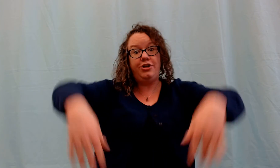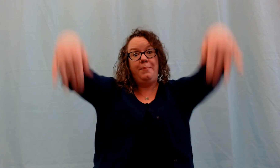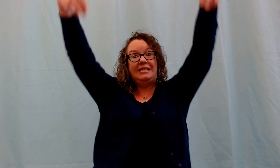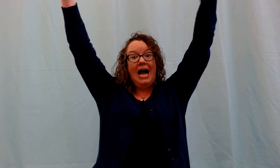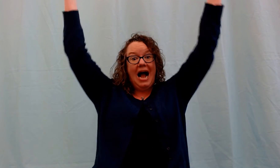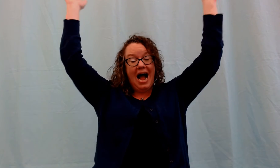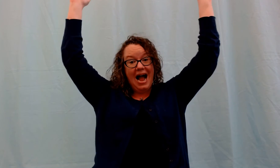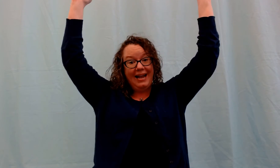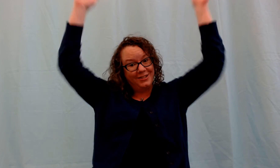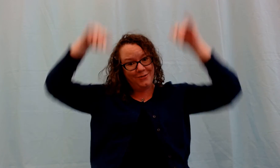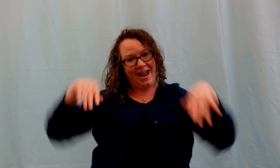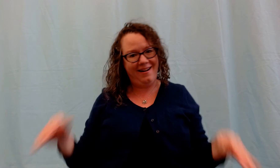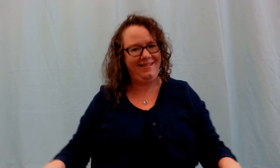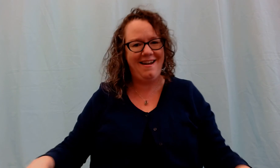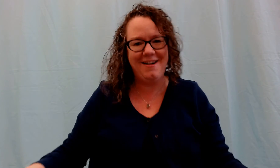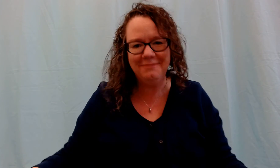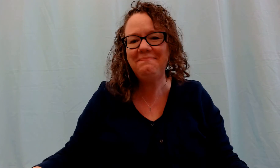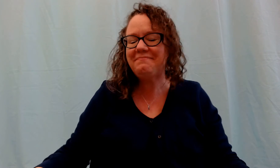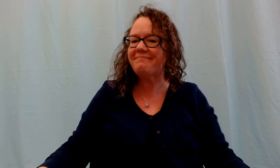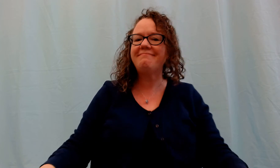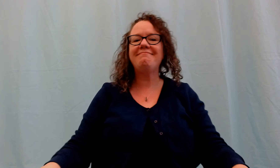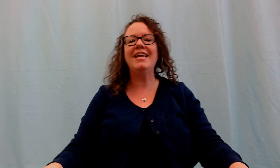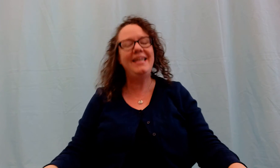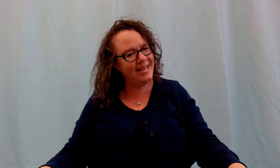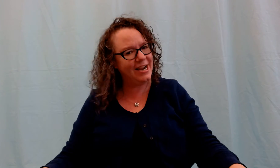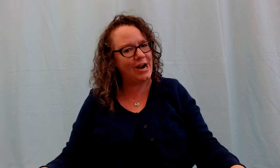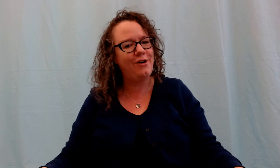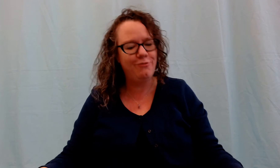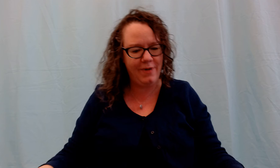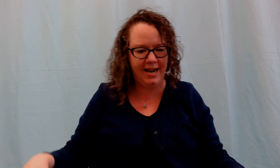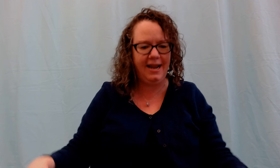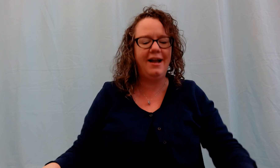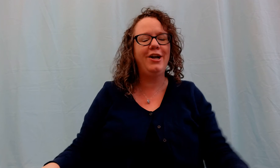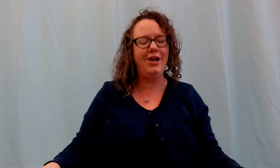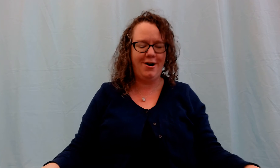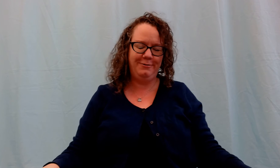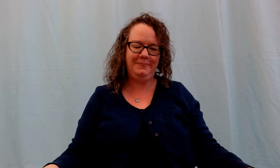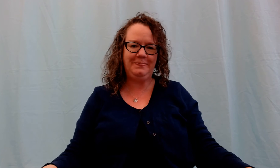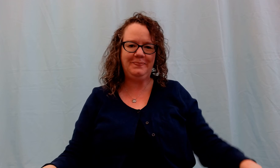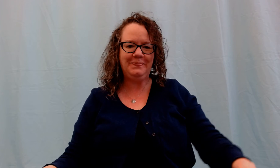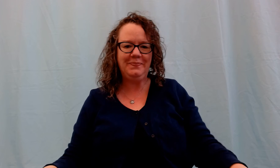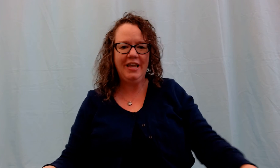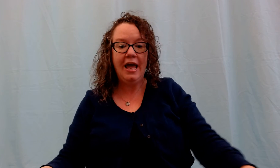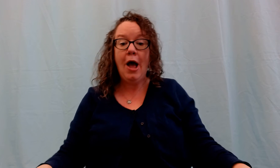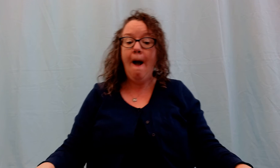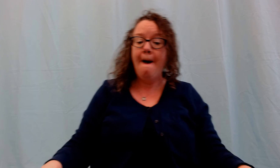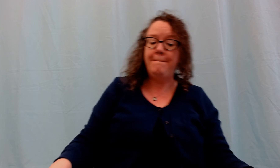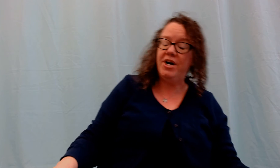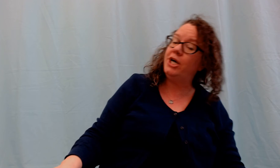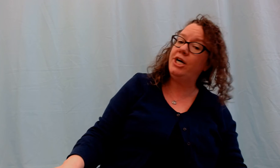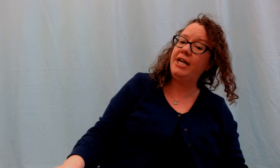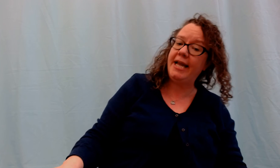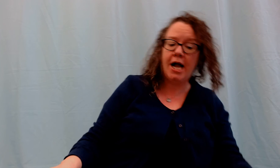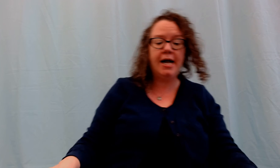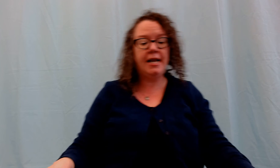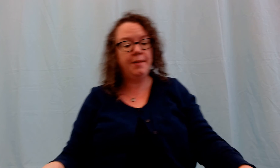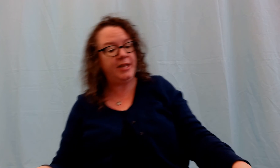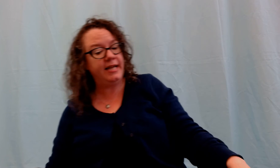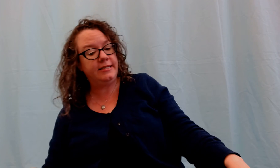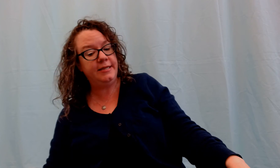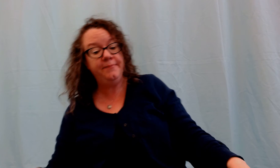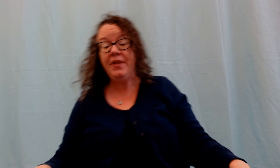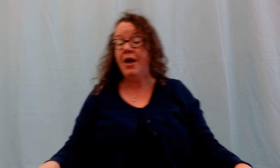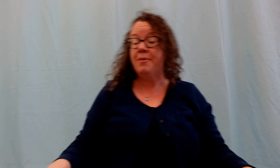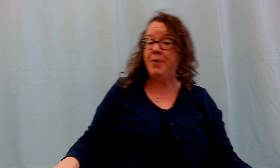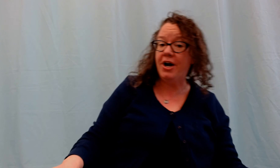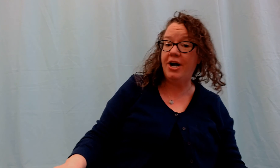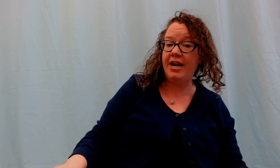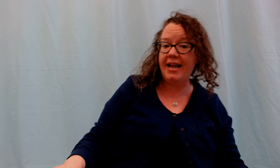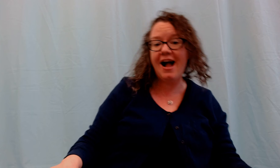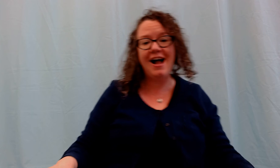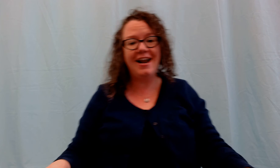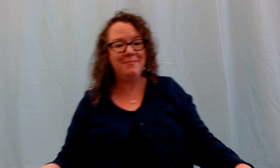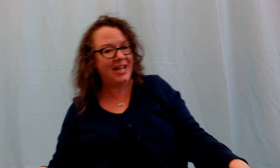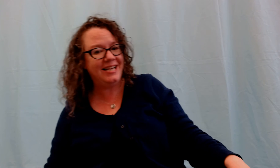jump as high as you can in the air! Here we go. #Putting on a plate. Putting on a plate.#